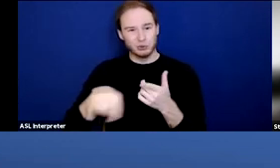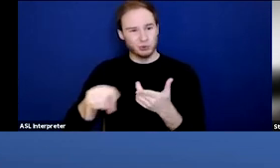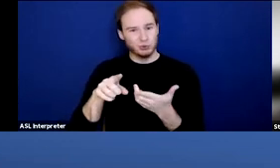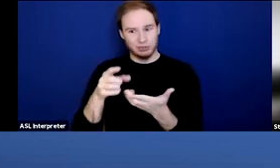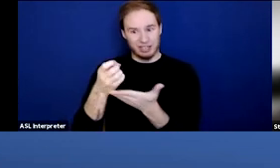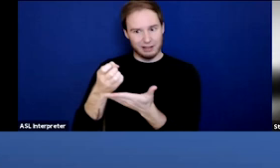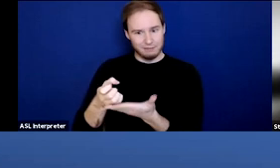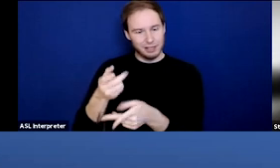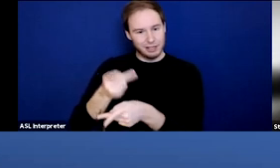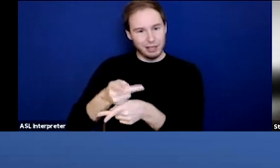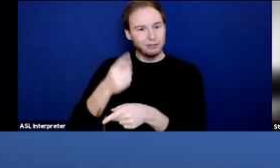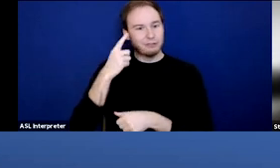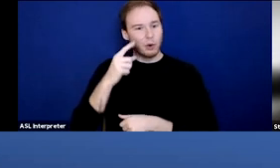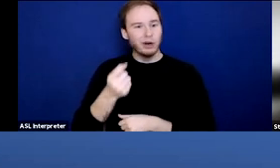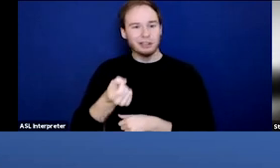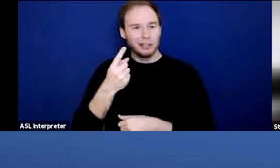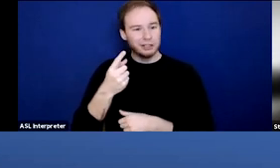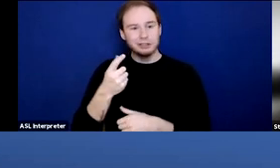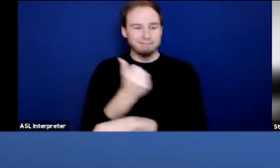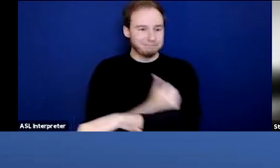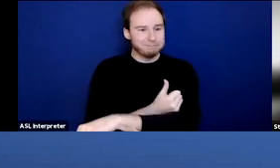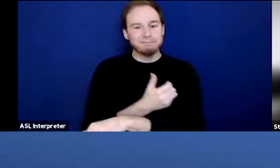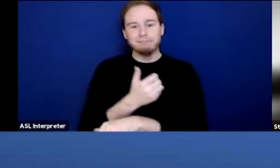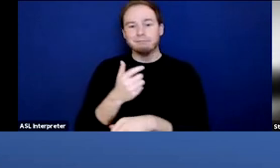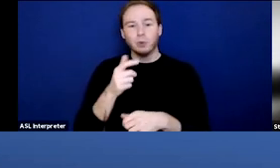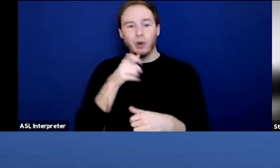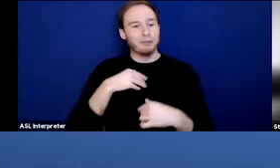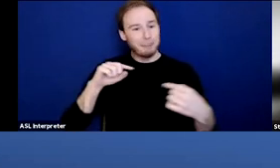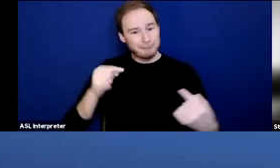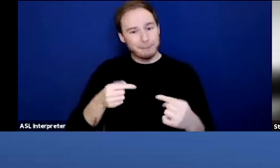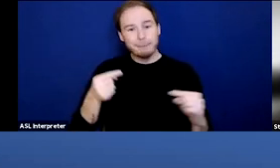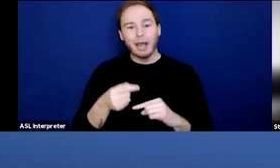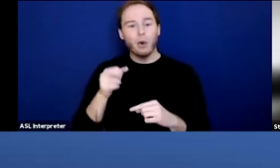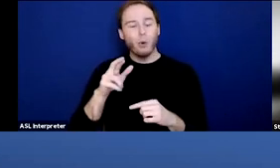for substance use disorders, patients with pain and harm-reduction services.